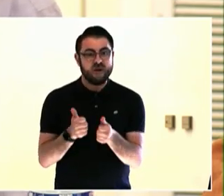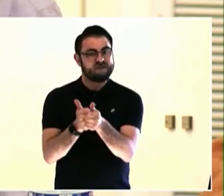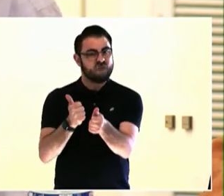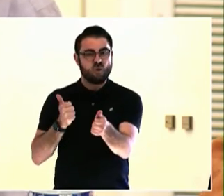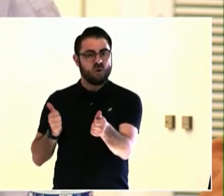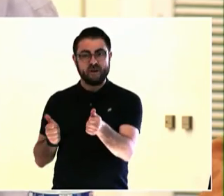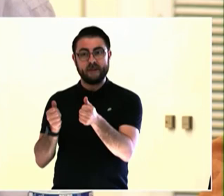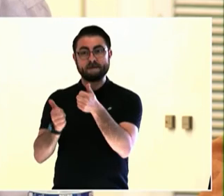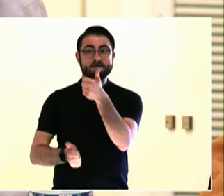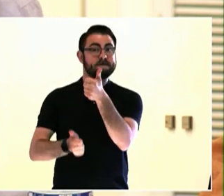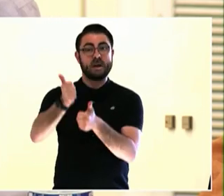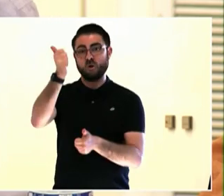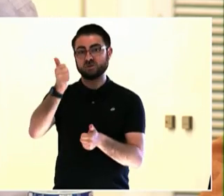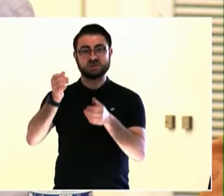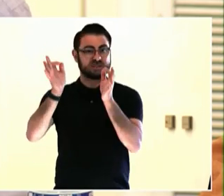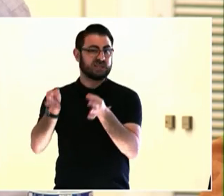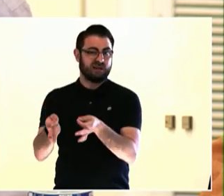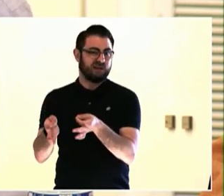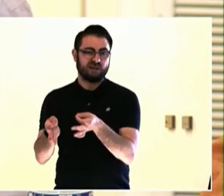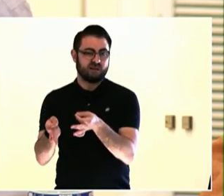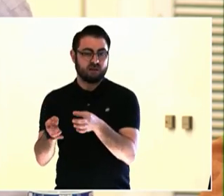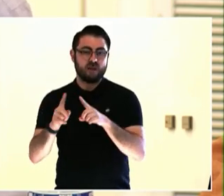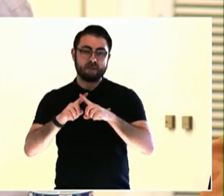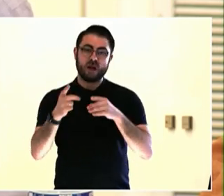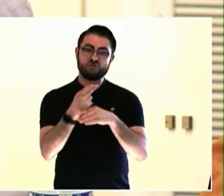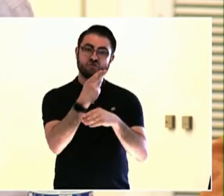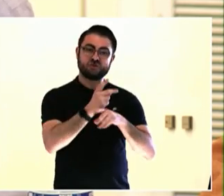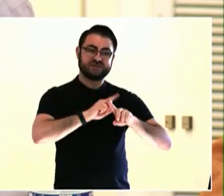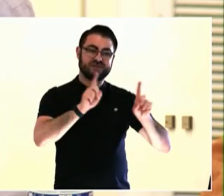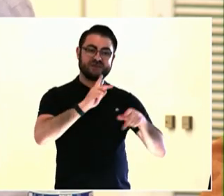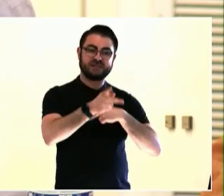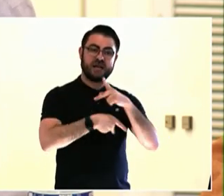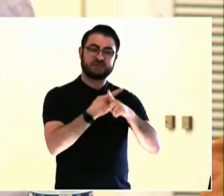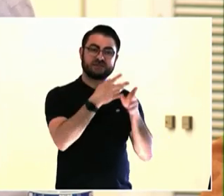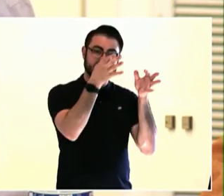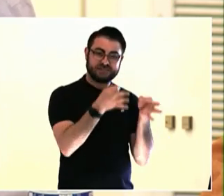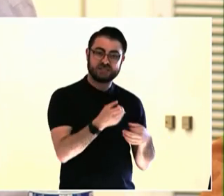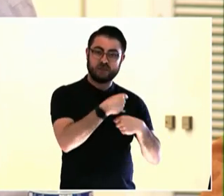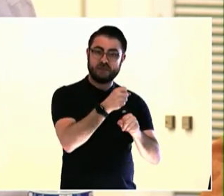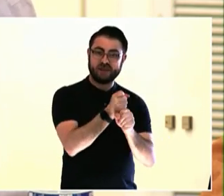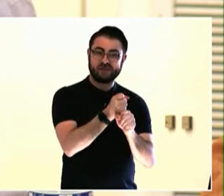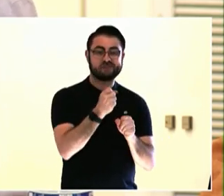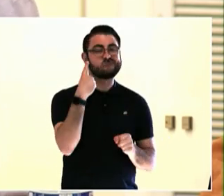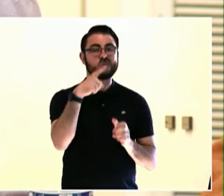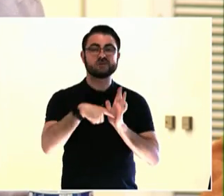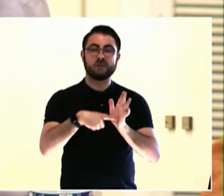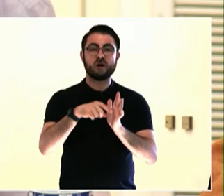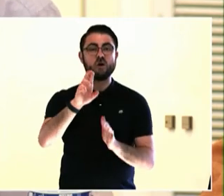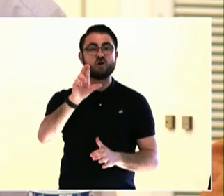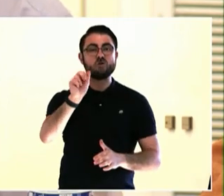it simplifying technospeak, so we're working really hard to do that.